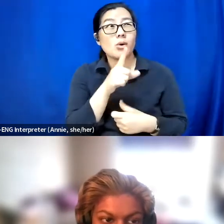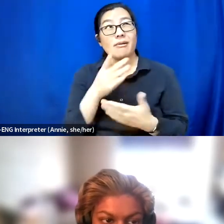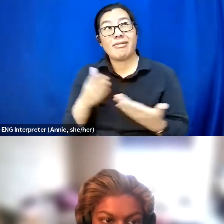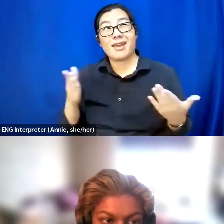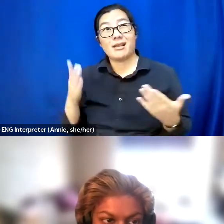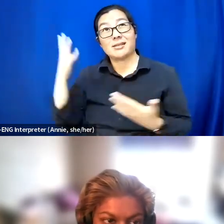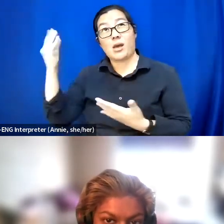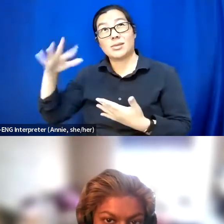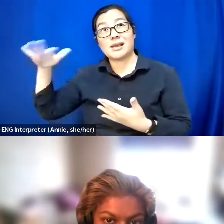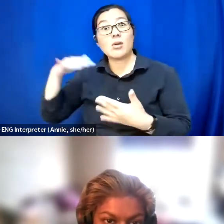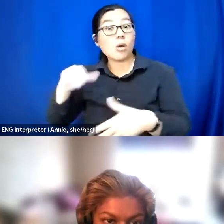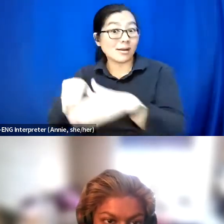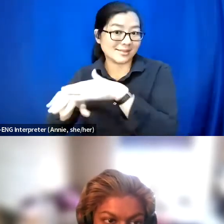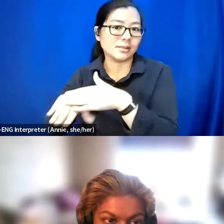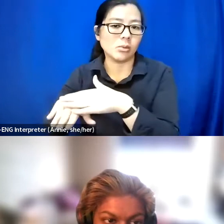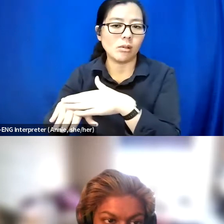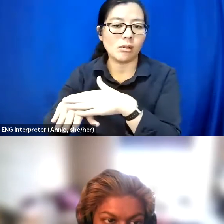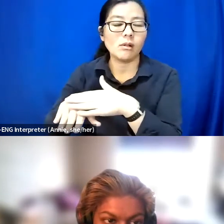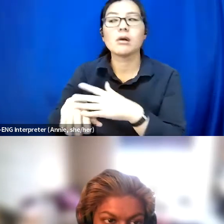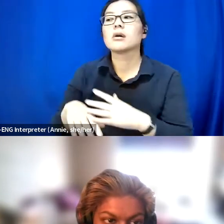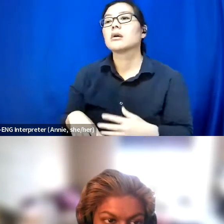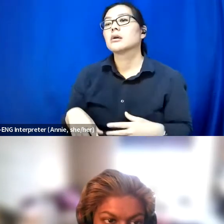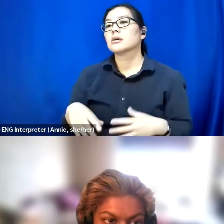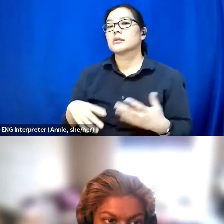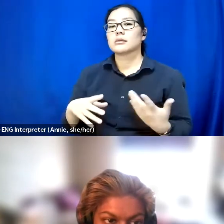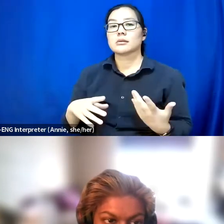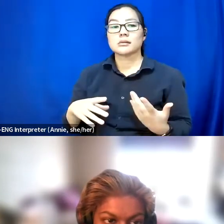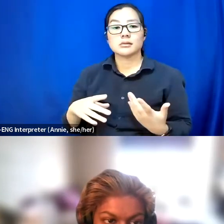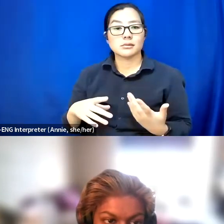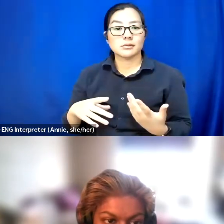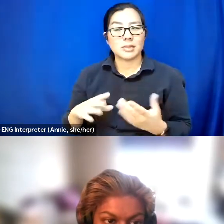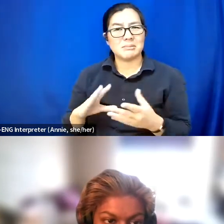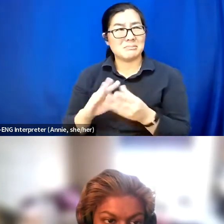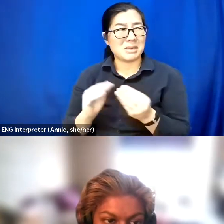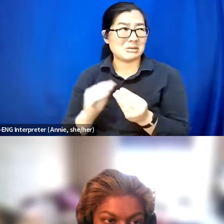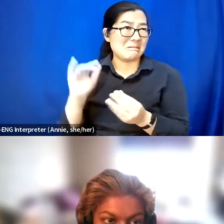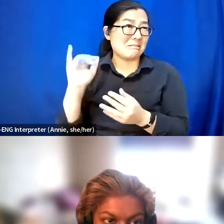Doing things like lateral flows, having said that, I don't know how it is in different locations.